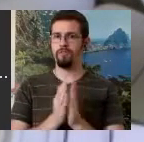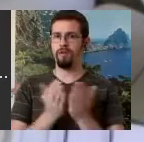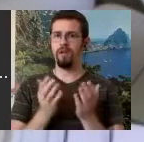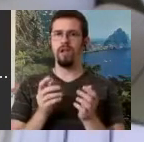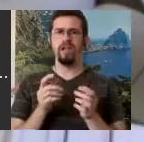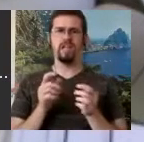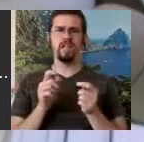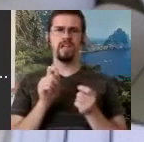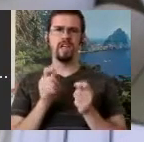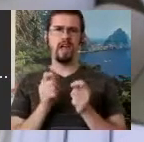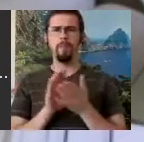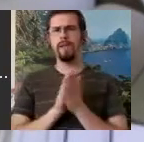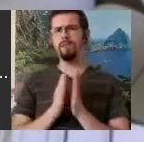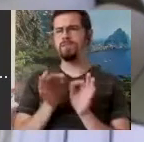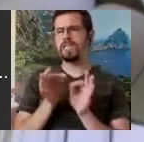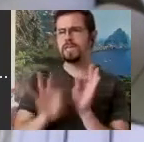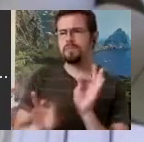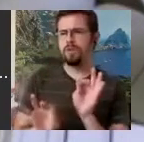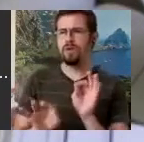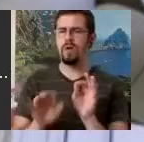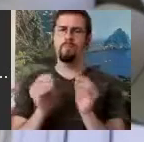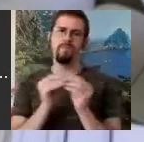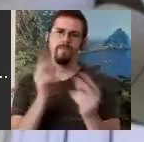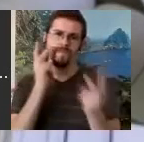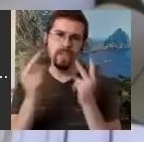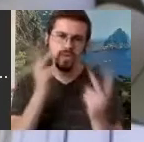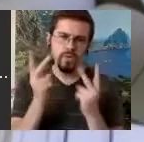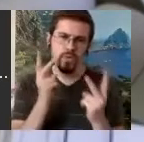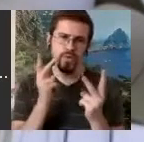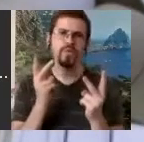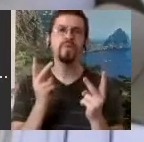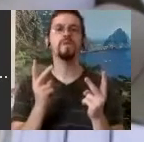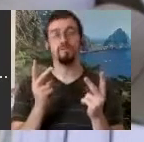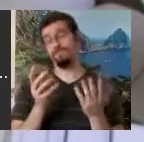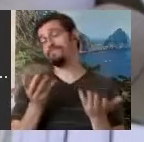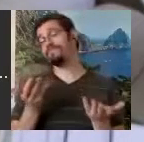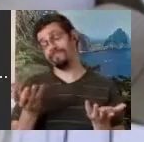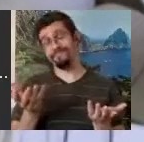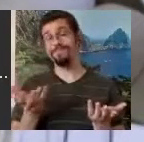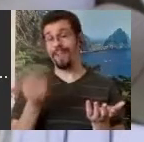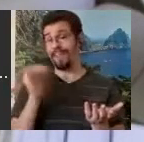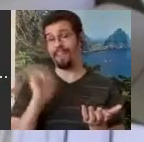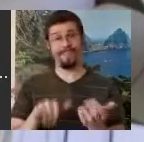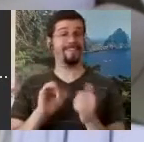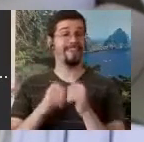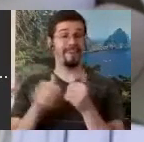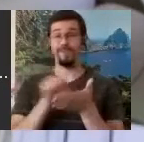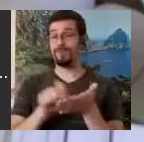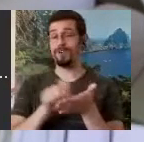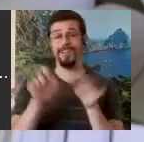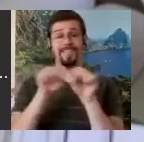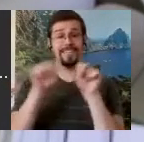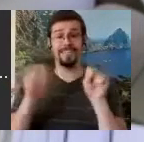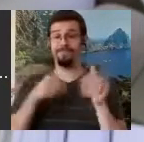visual. Such is the way of writing systems. So while I was at the Royal